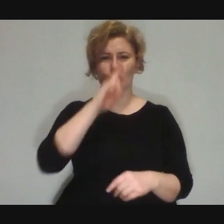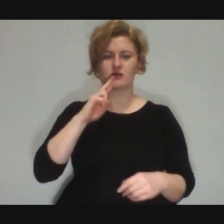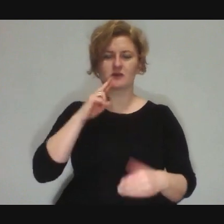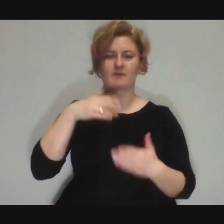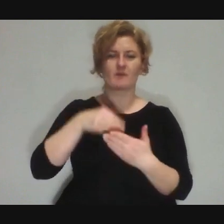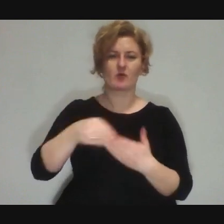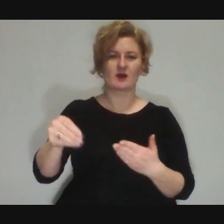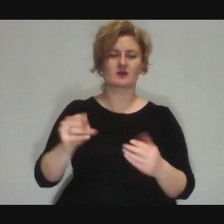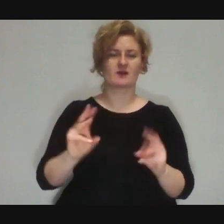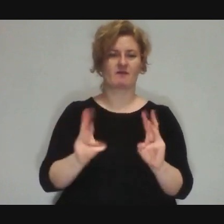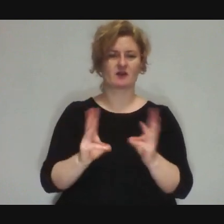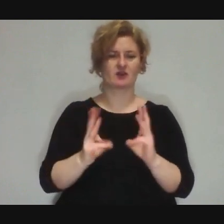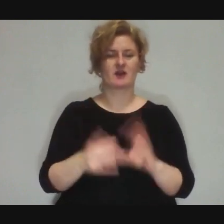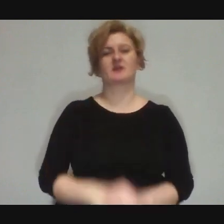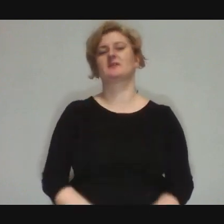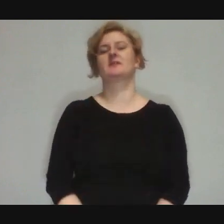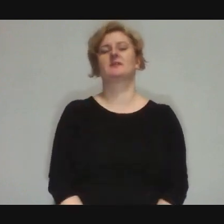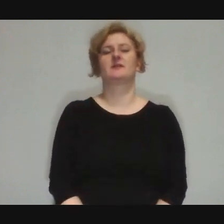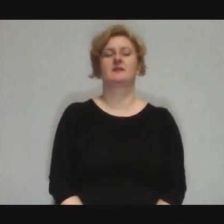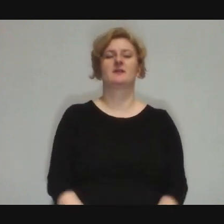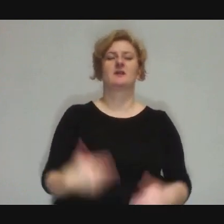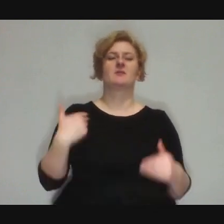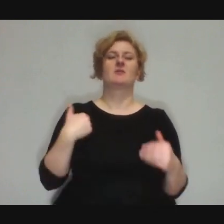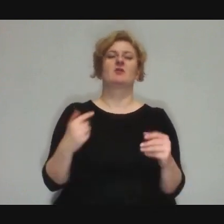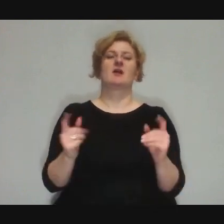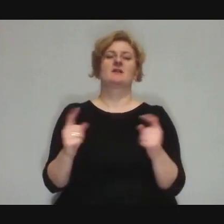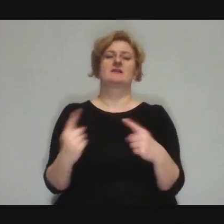There was a situation that here we have the Meeting of Cultures Centre,